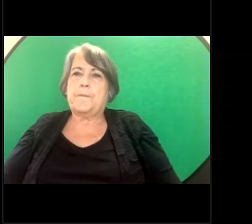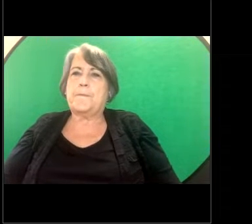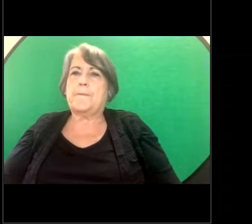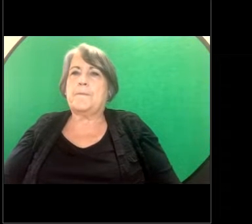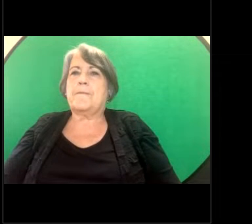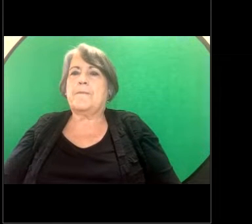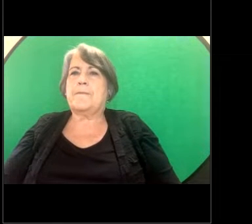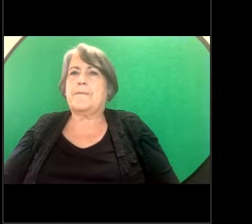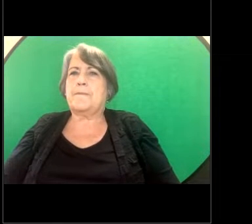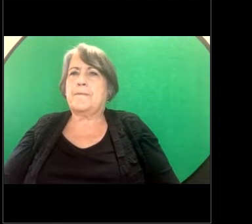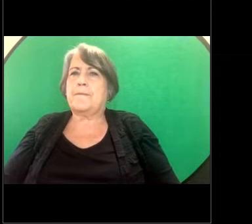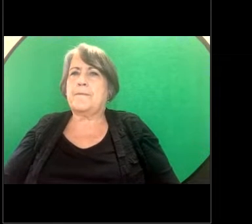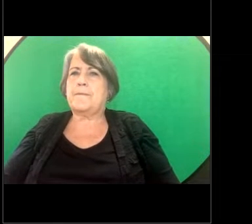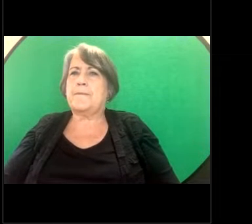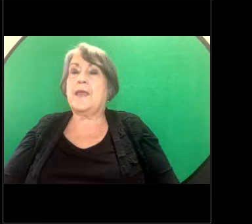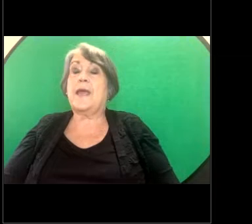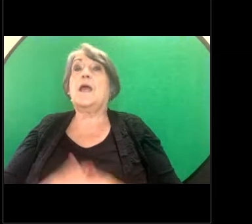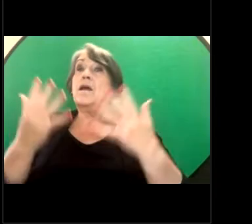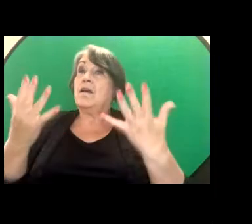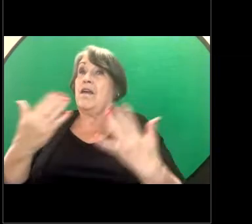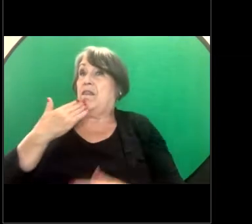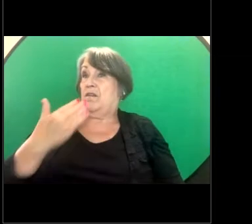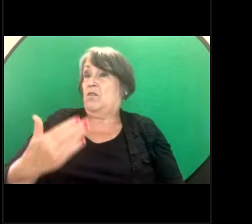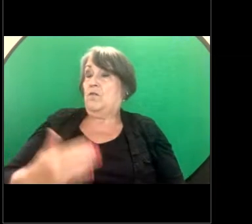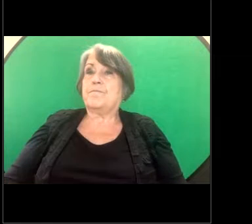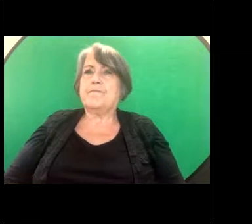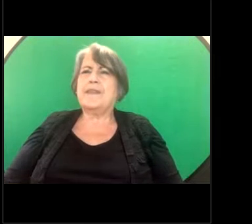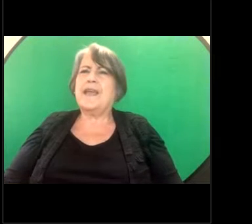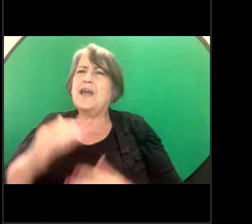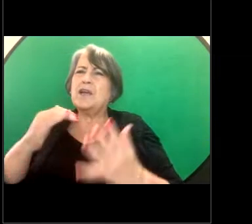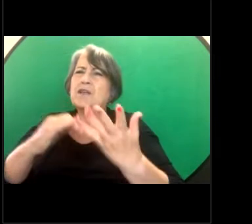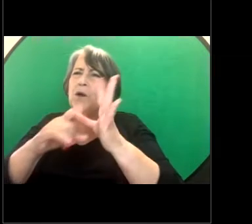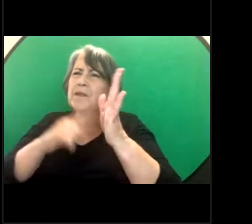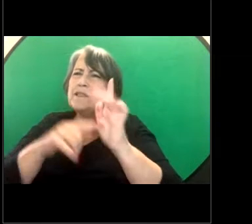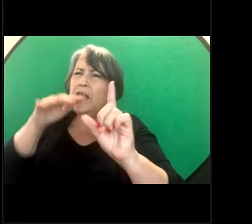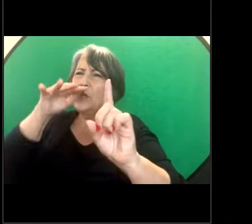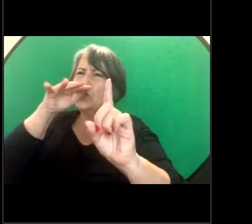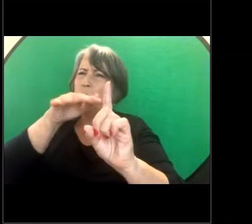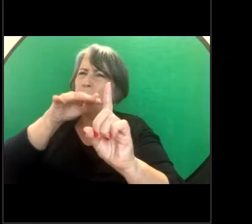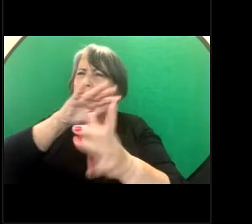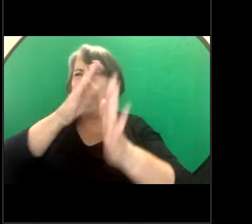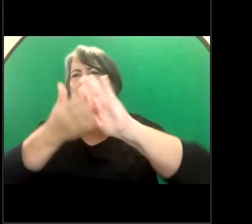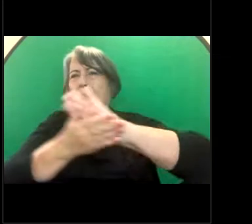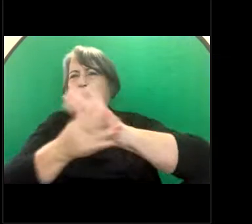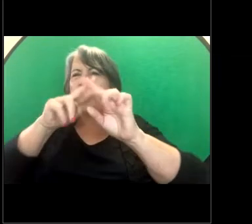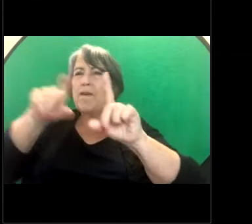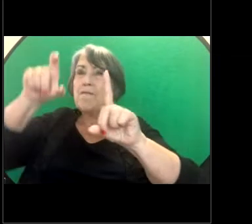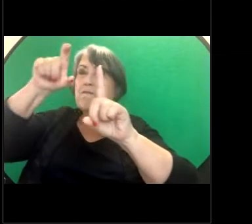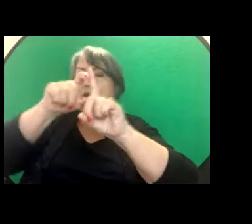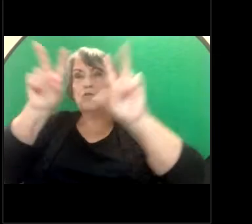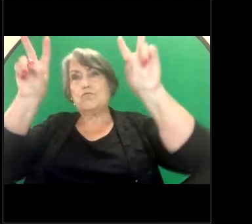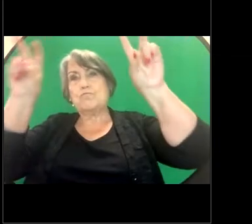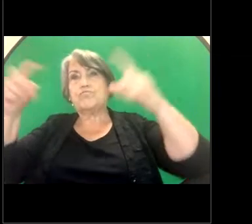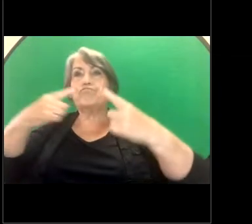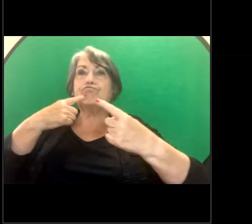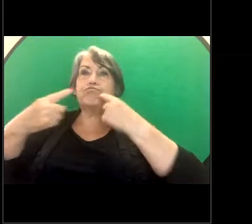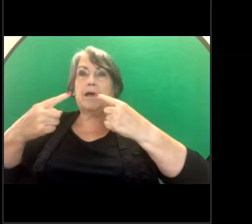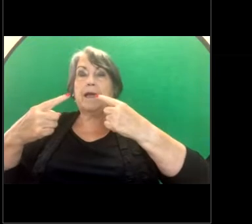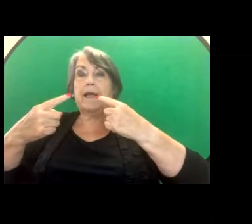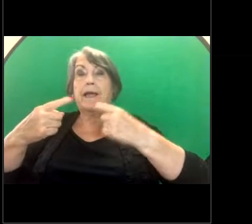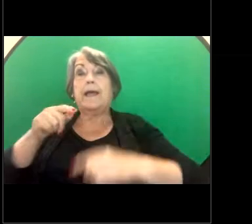Thanks, Amelia. So sexual harassment under the Federal definition, a person sexually harasses